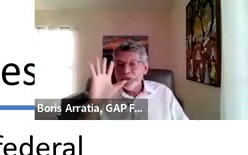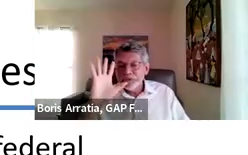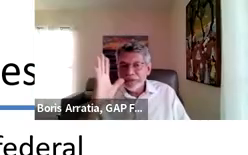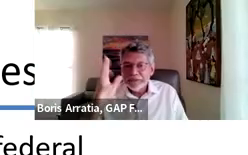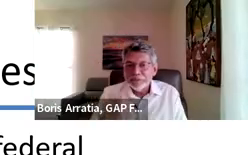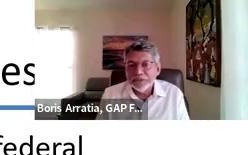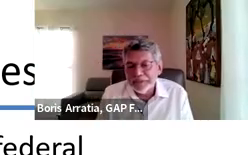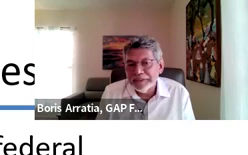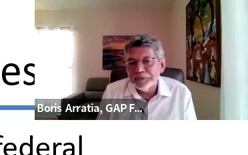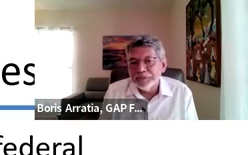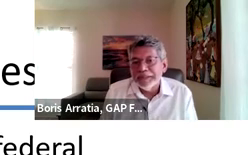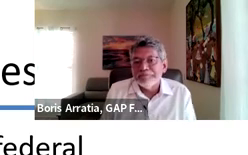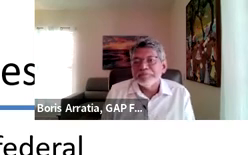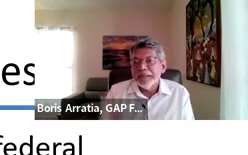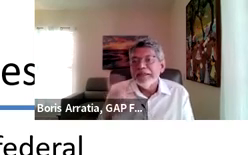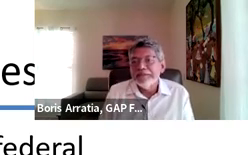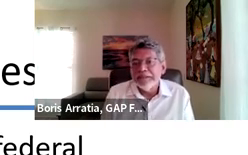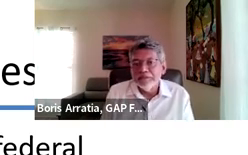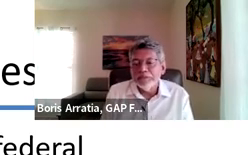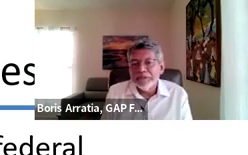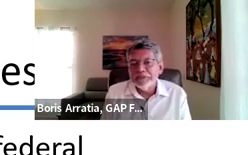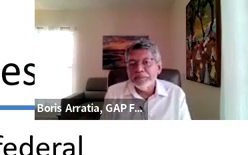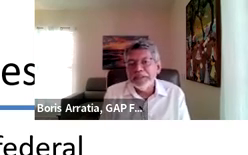I can chime in real quick.